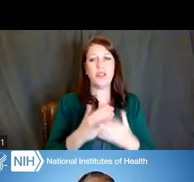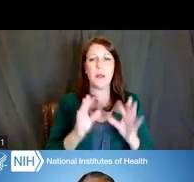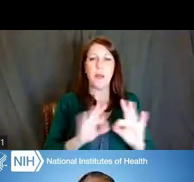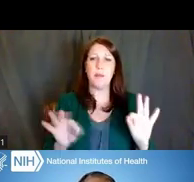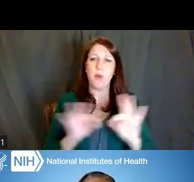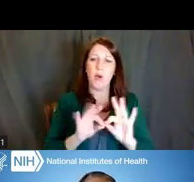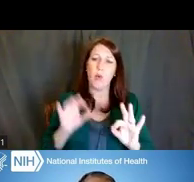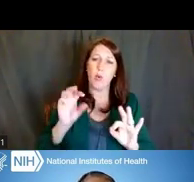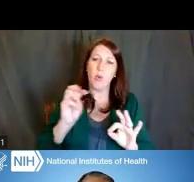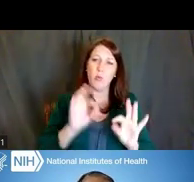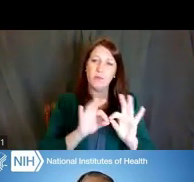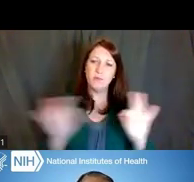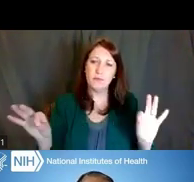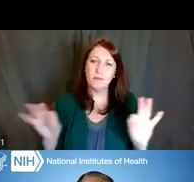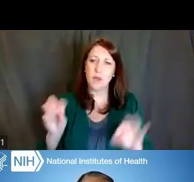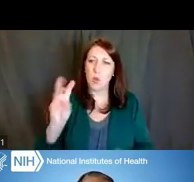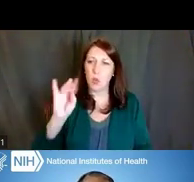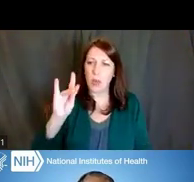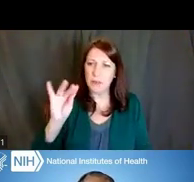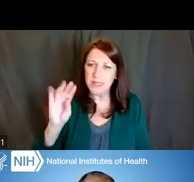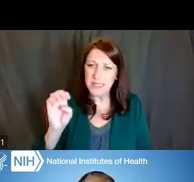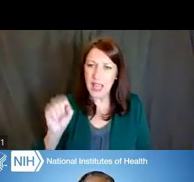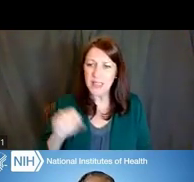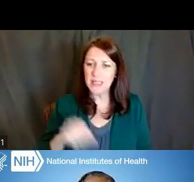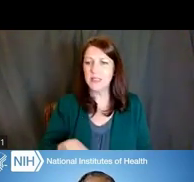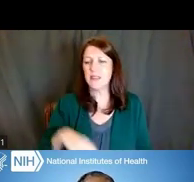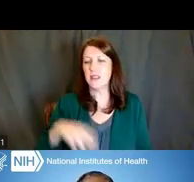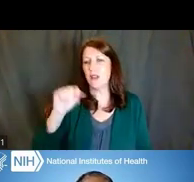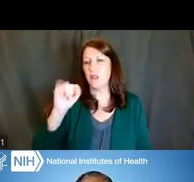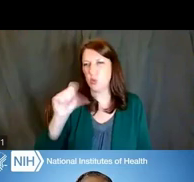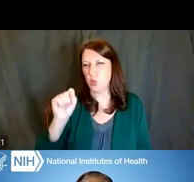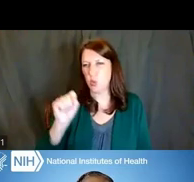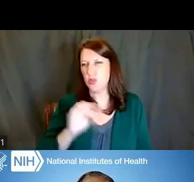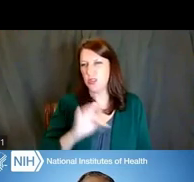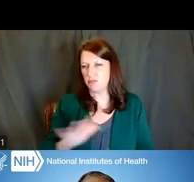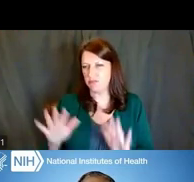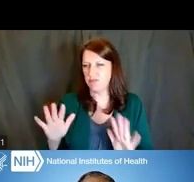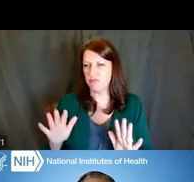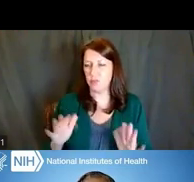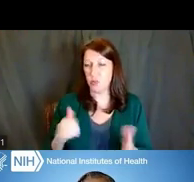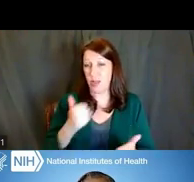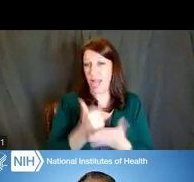resources, tools, etcetera, in order to be able to help you to do that.